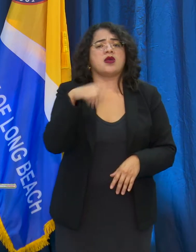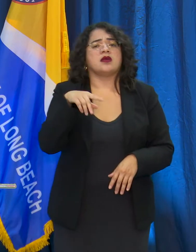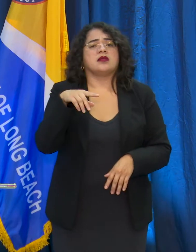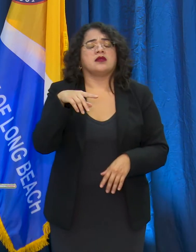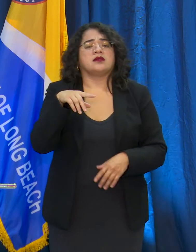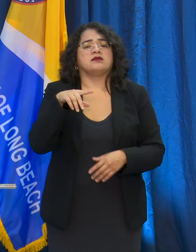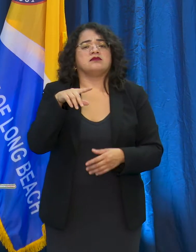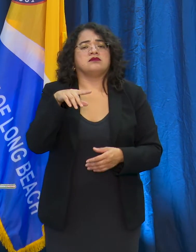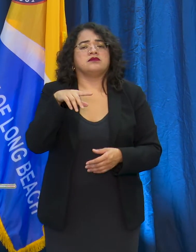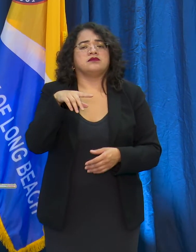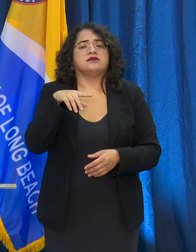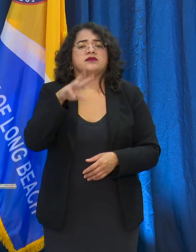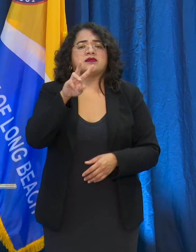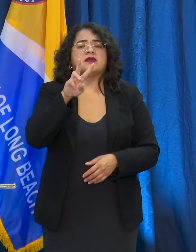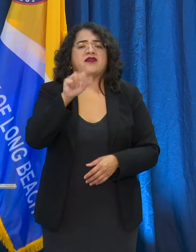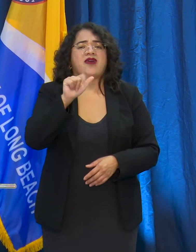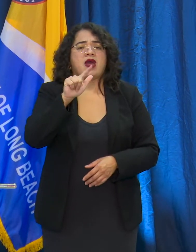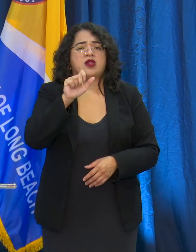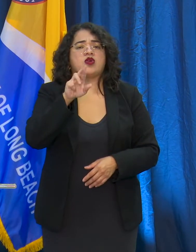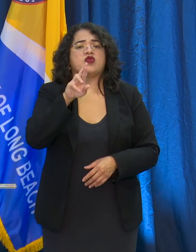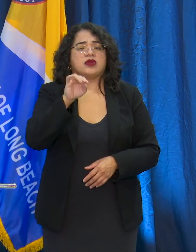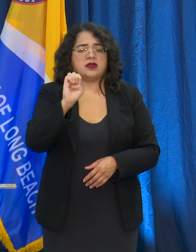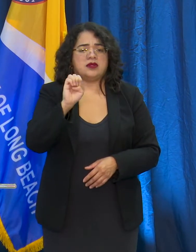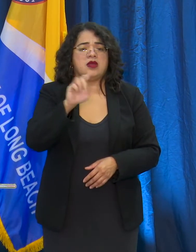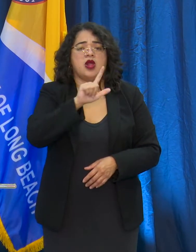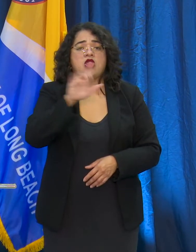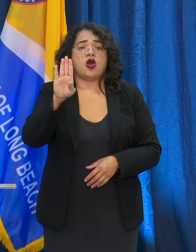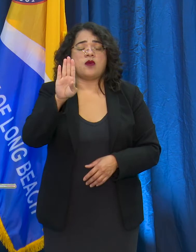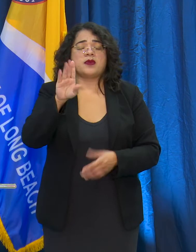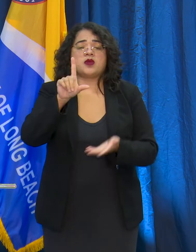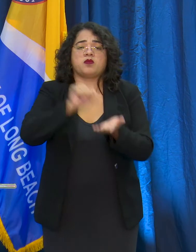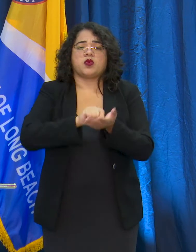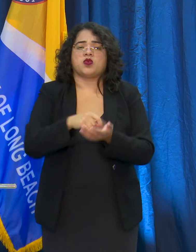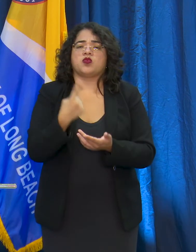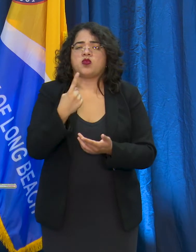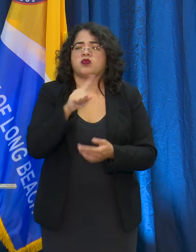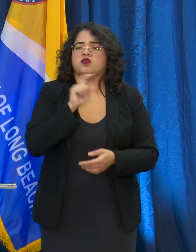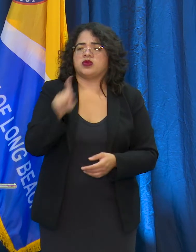Valerie from the Long Beach Post. Valerie, go ahead with your question.